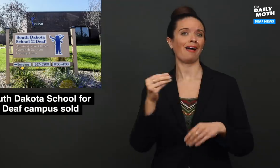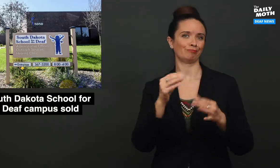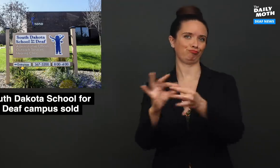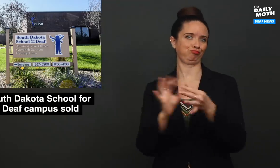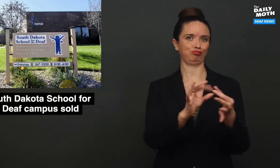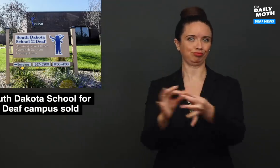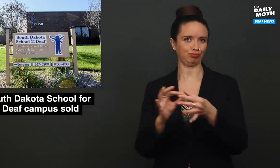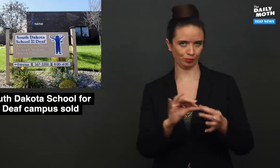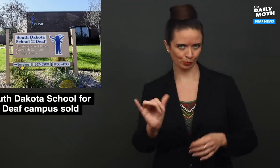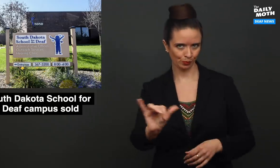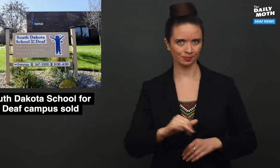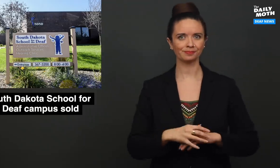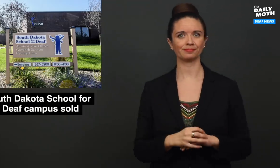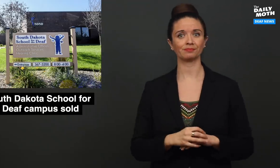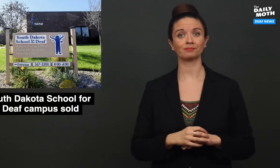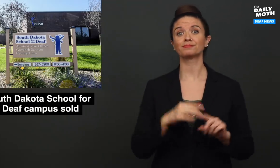and word of mouth.